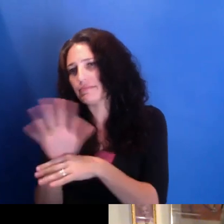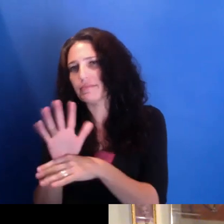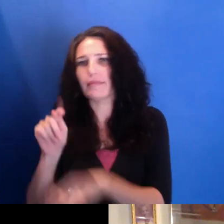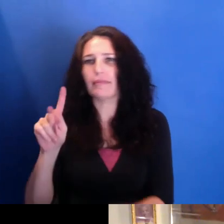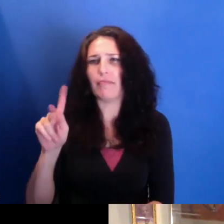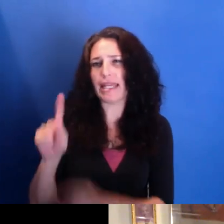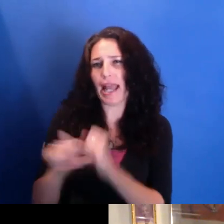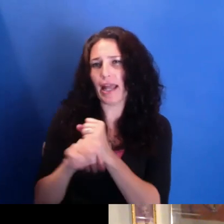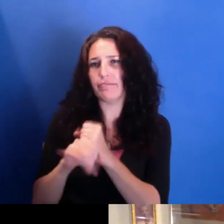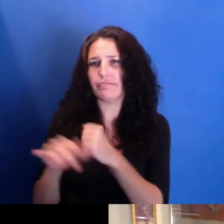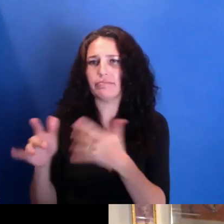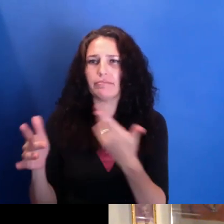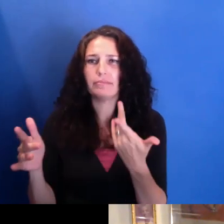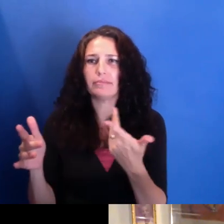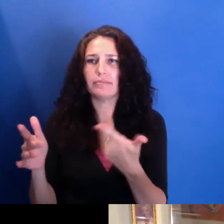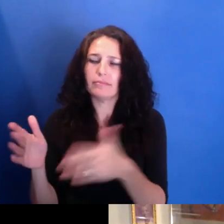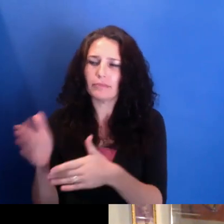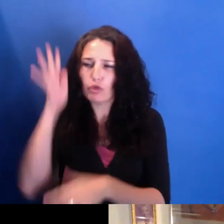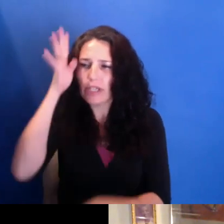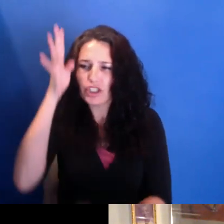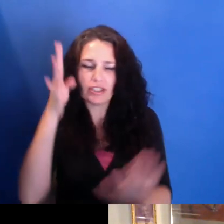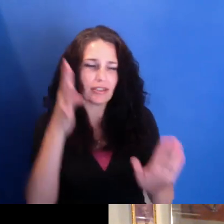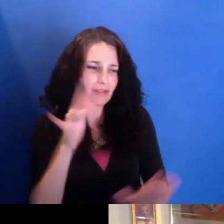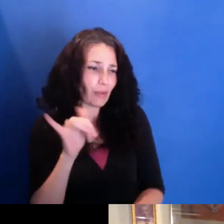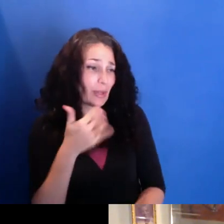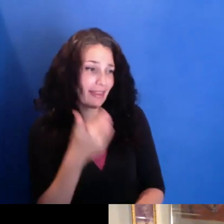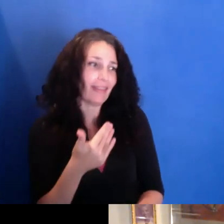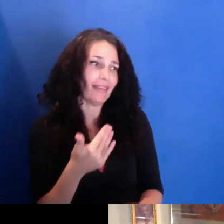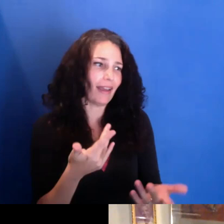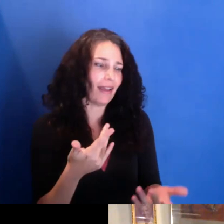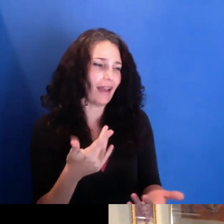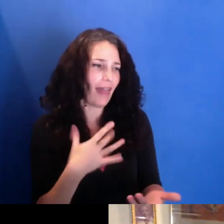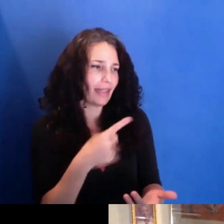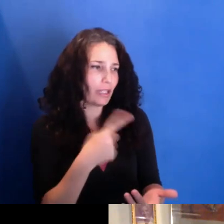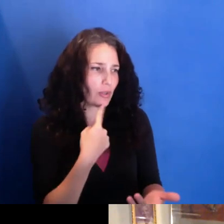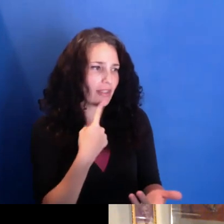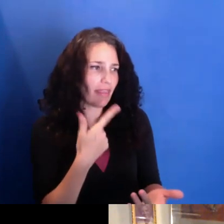about the sharing of ideas. I think that's largely where I am with it as well.